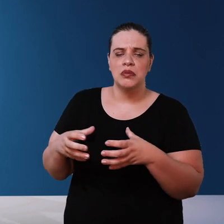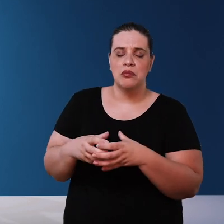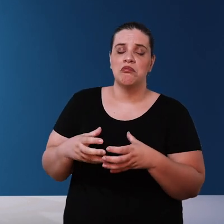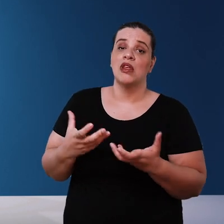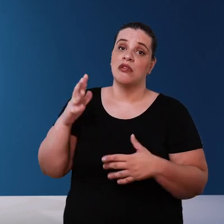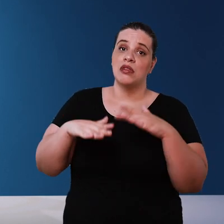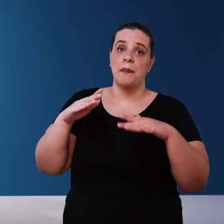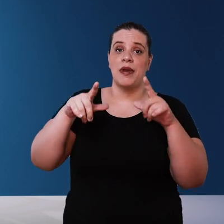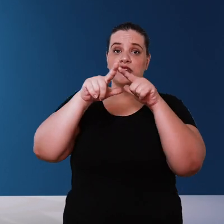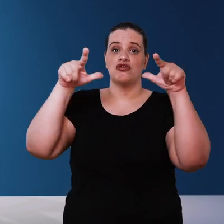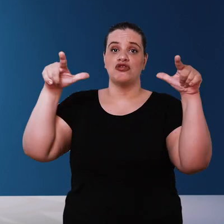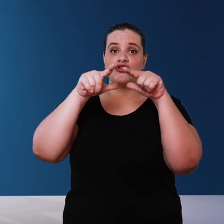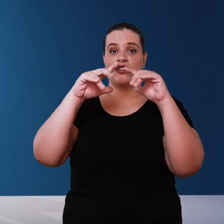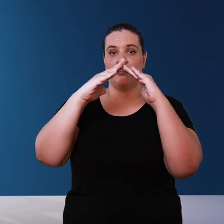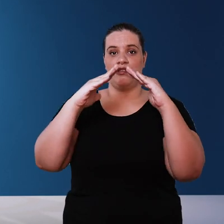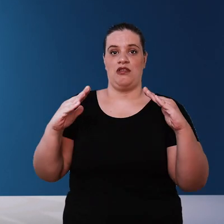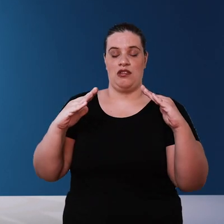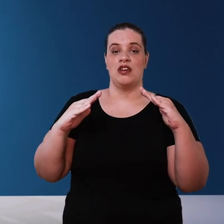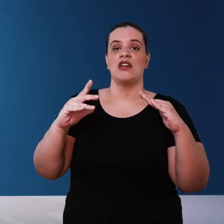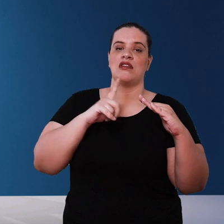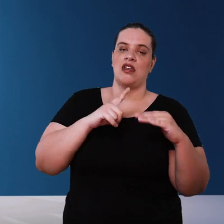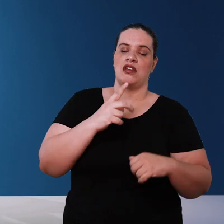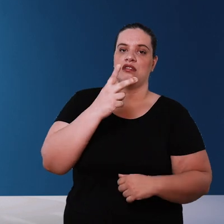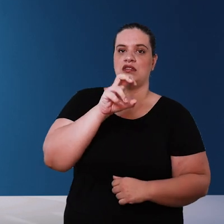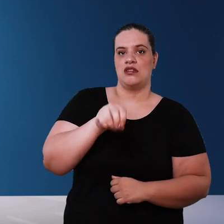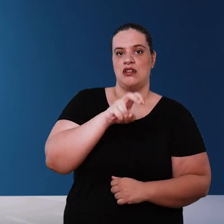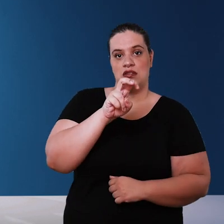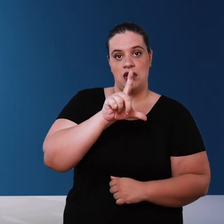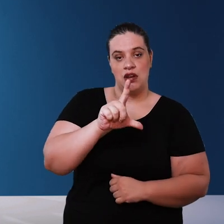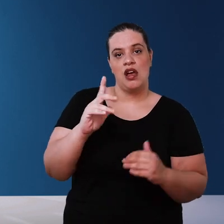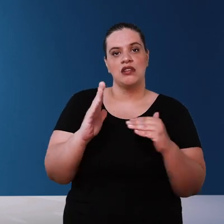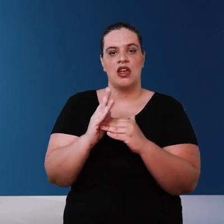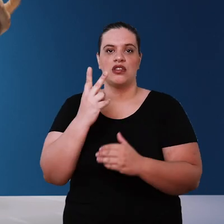half a liter to 2 liters per square meter, so if you have a more